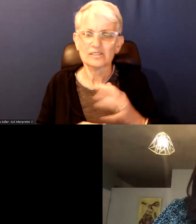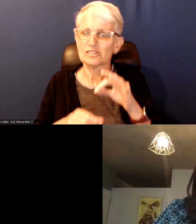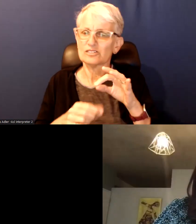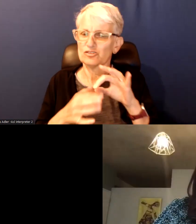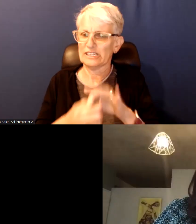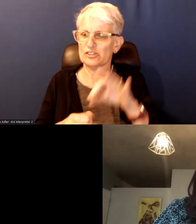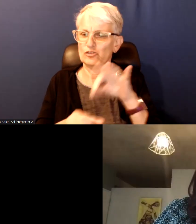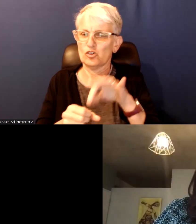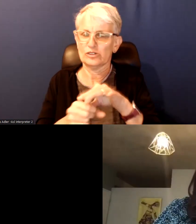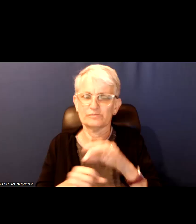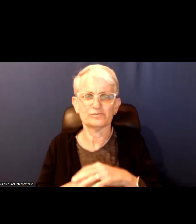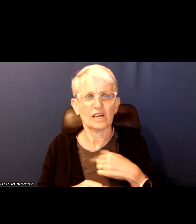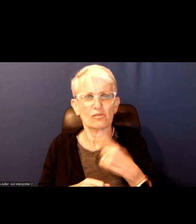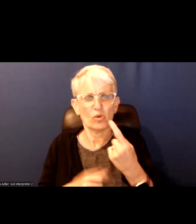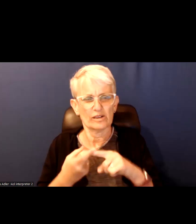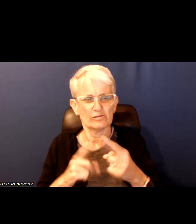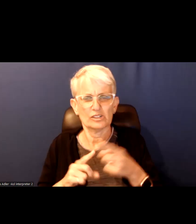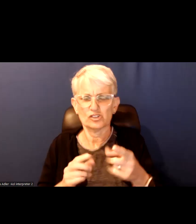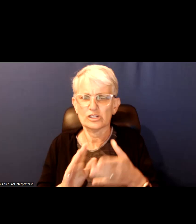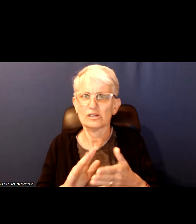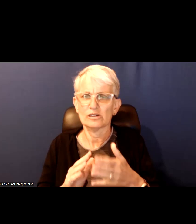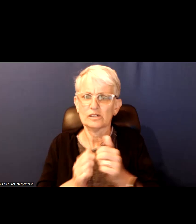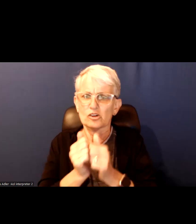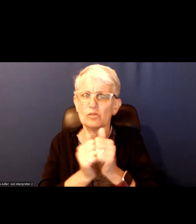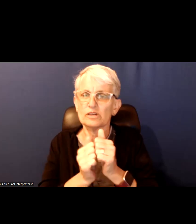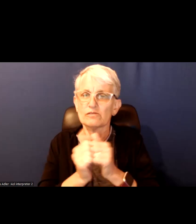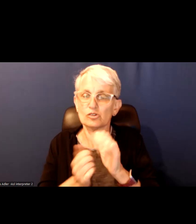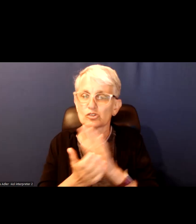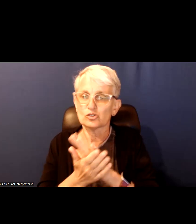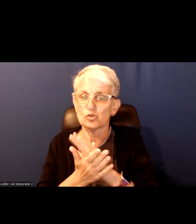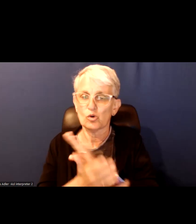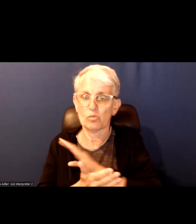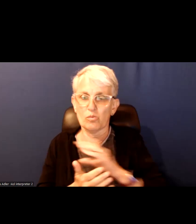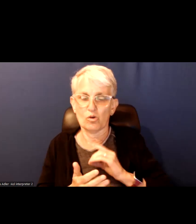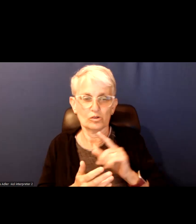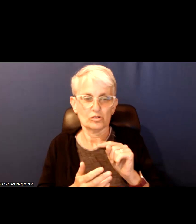Either friend running for school board trustee and I went up the door to door, I don't have kids.